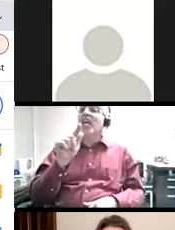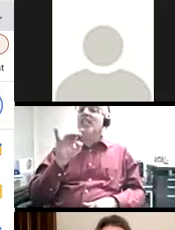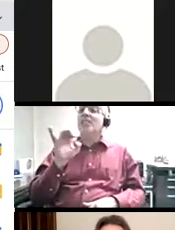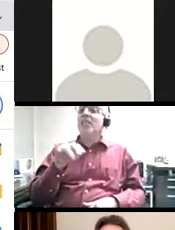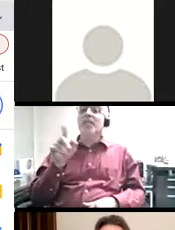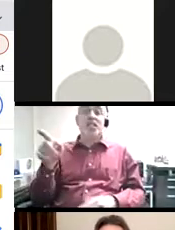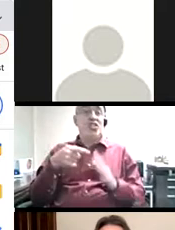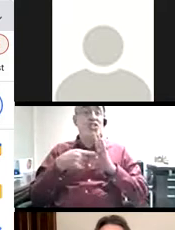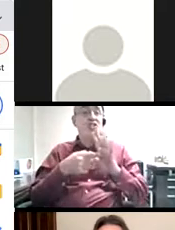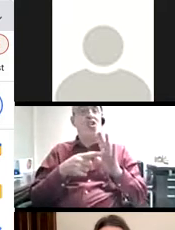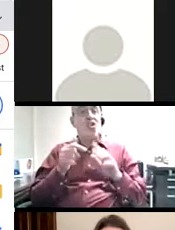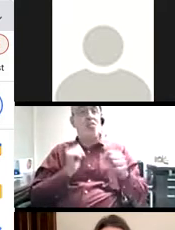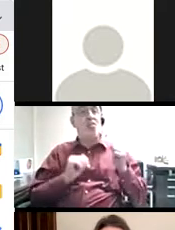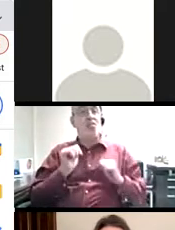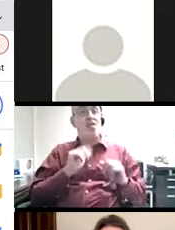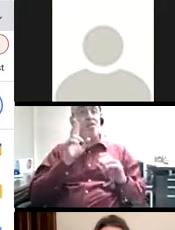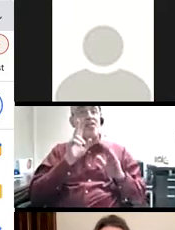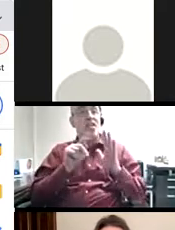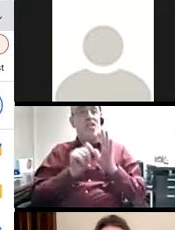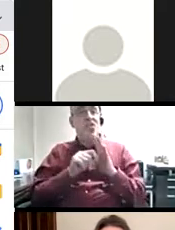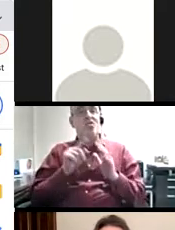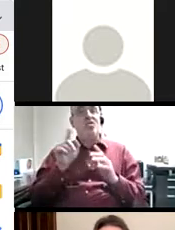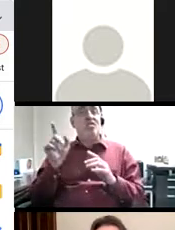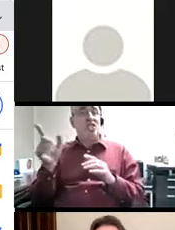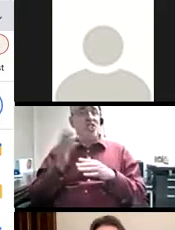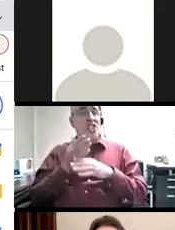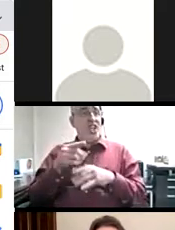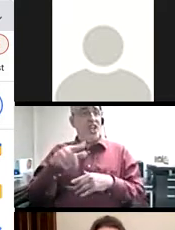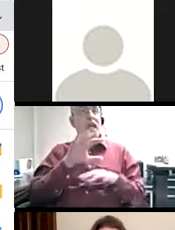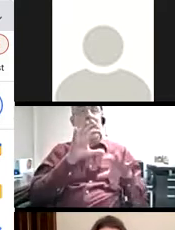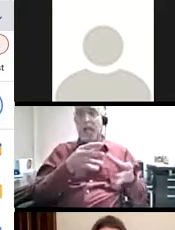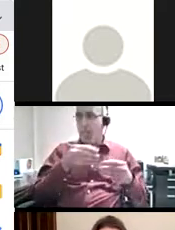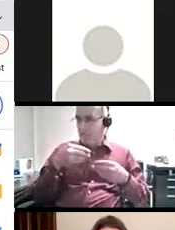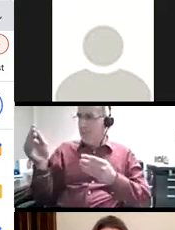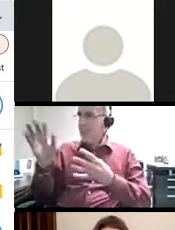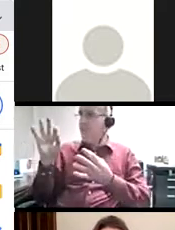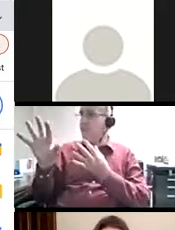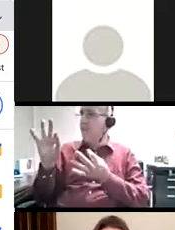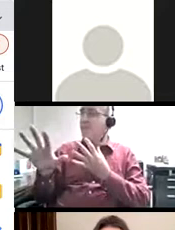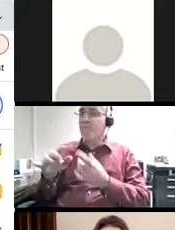in turn shared a performance video she had created with the class and the class exchanged feedback. So,